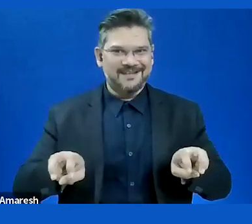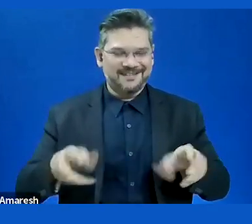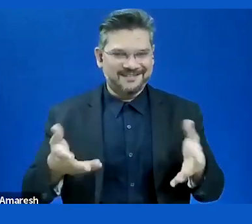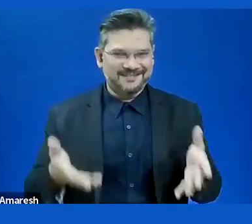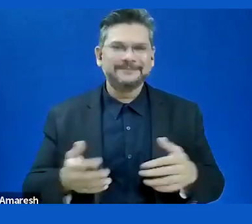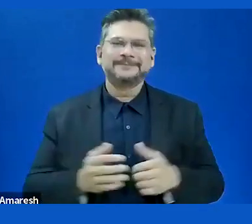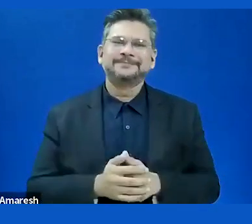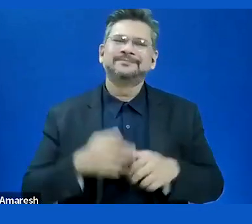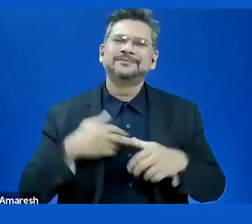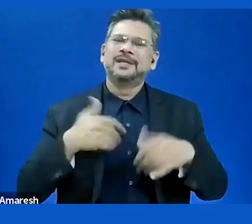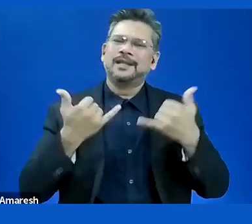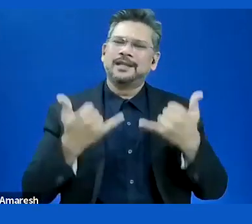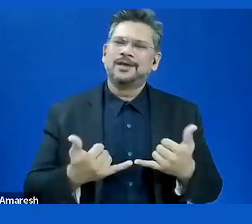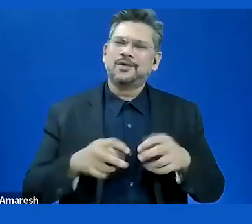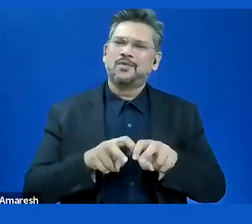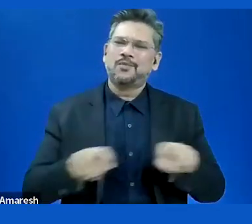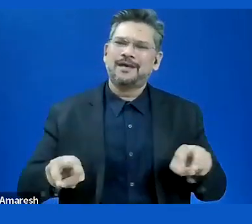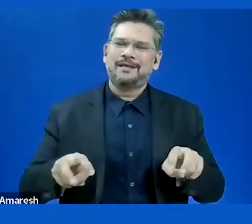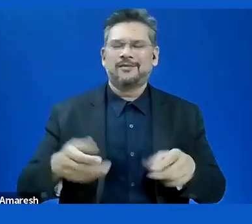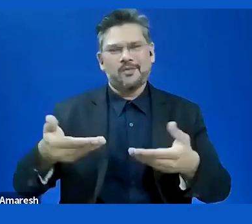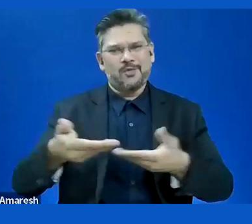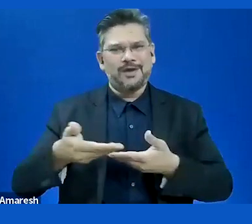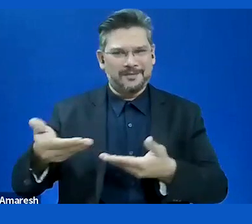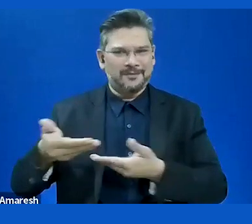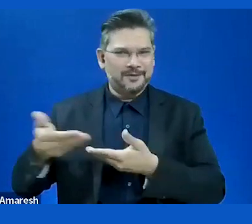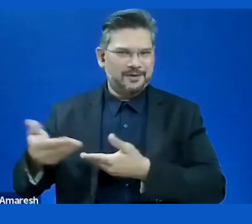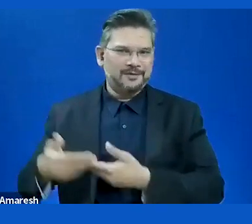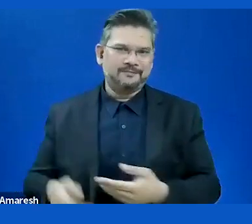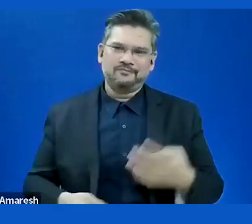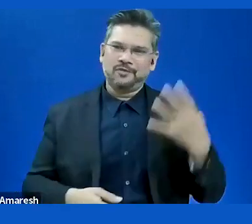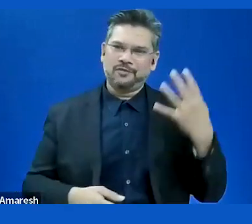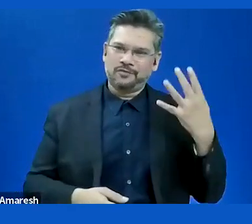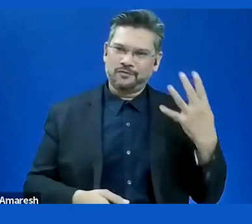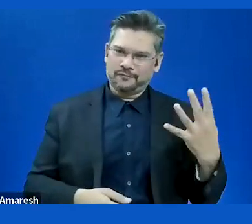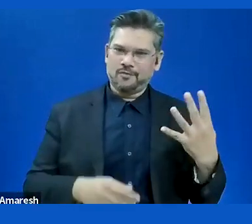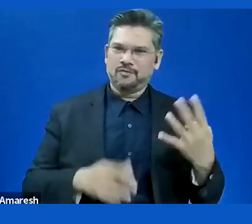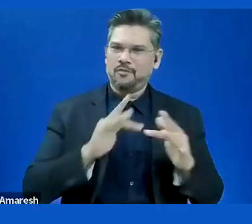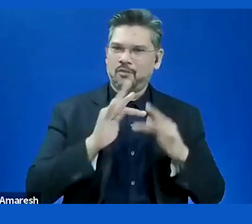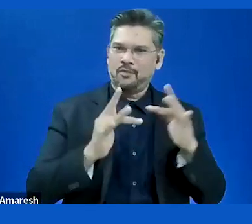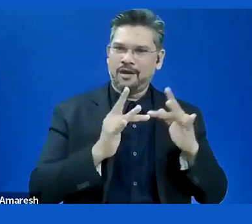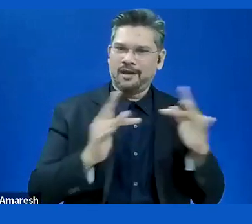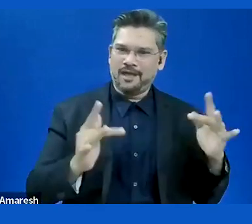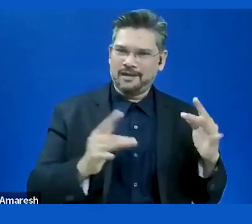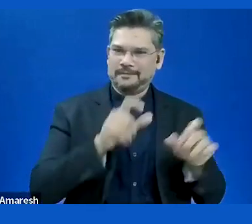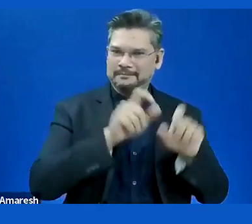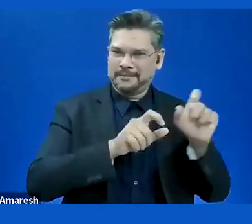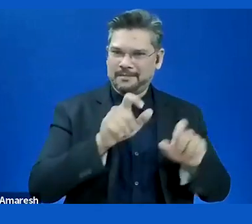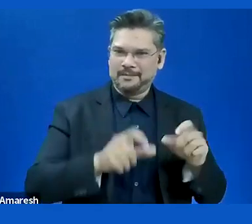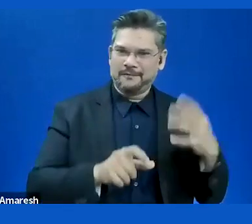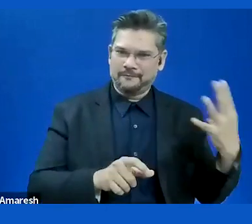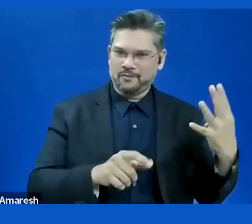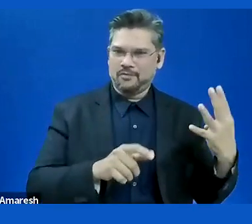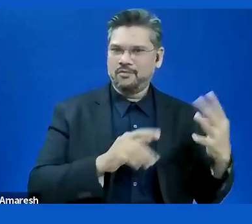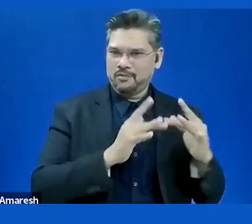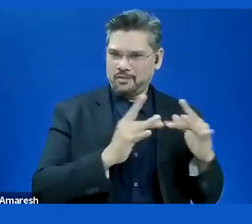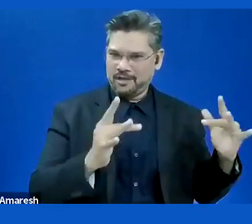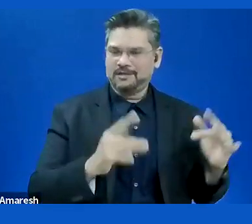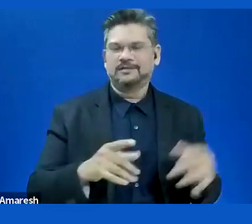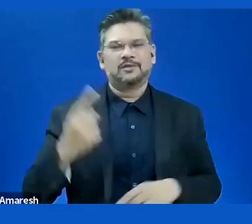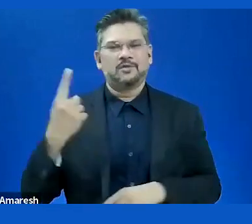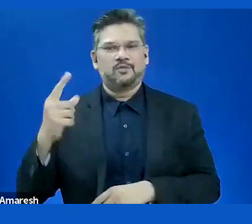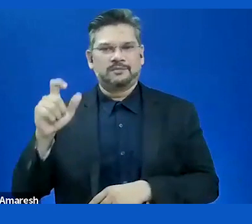We have four online, one in the room. We are doing different set ups every panel. We have